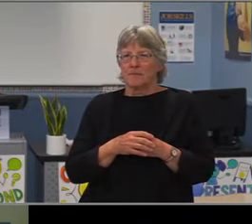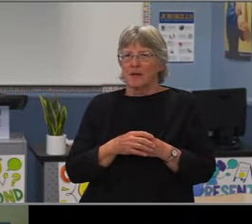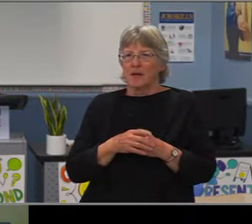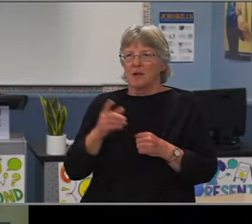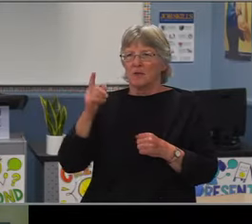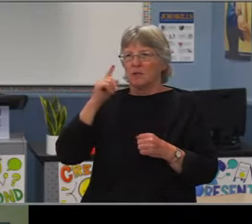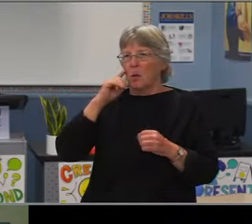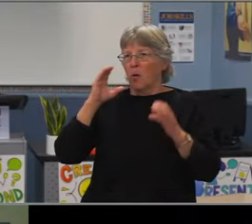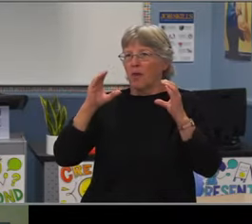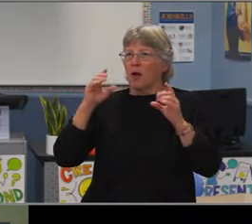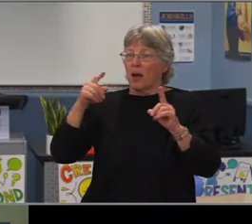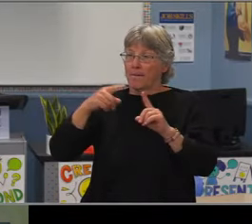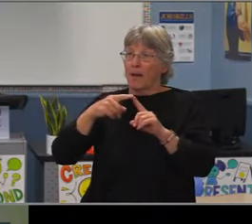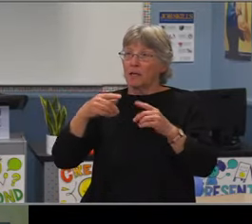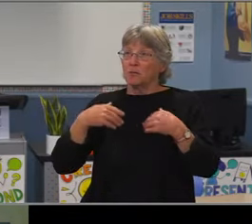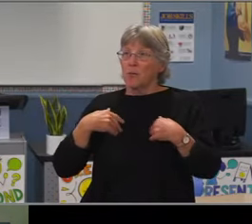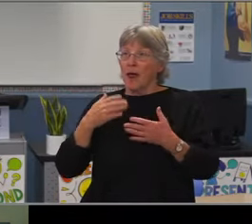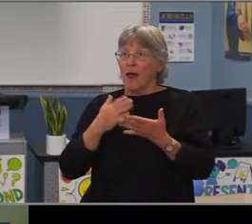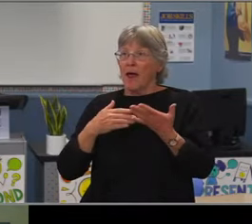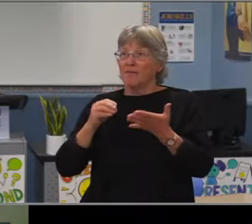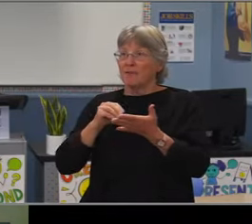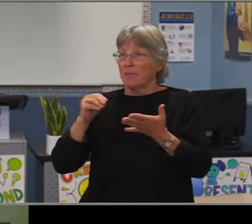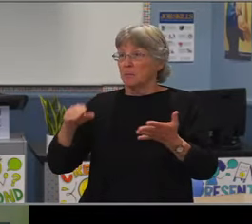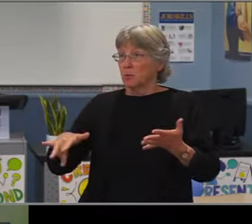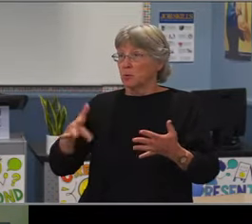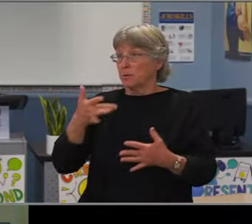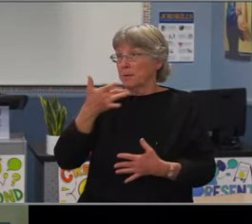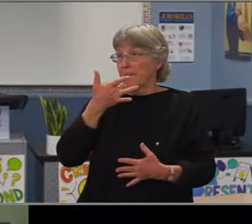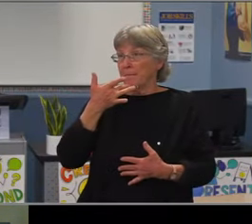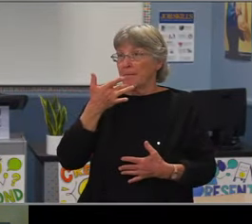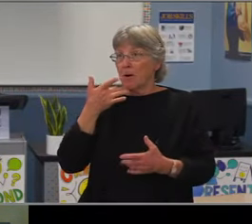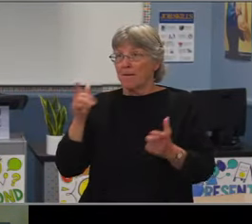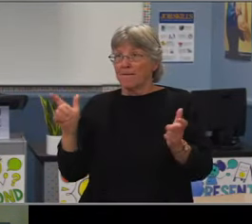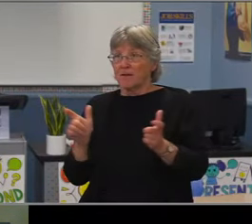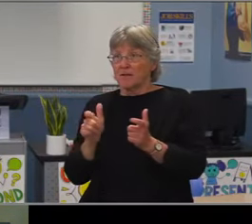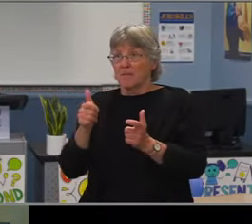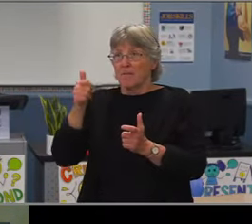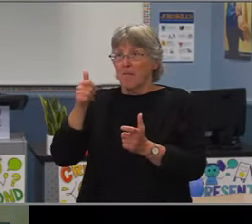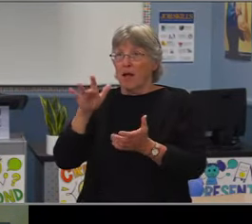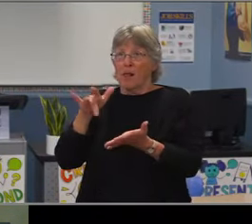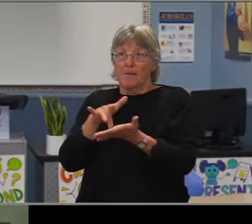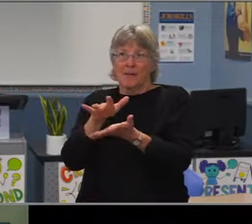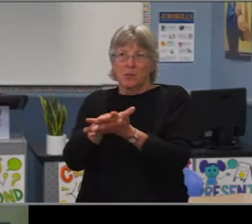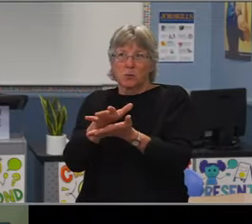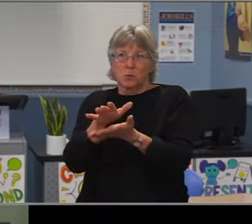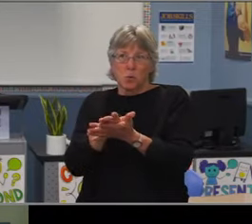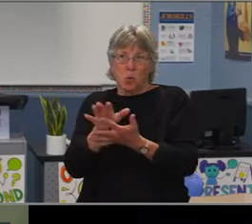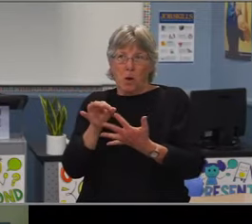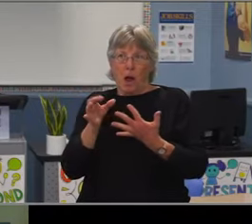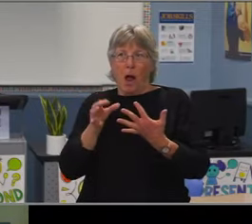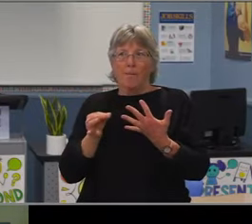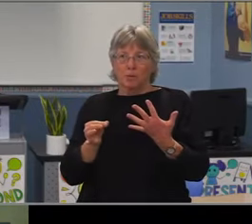When we have someone who is coaching that does not have a physical education credential.